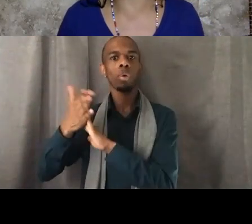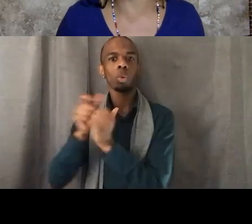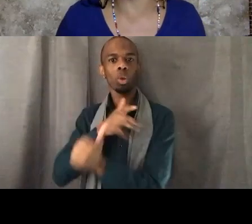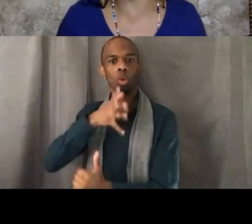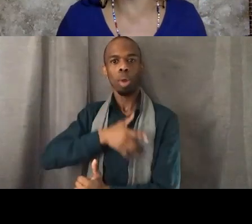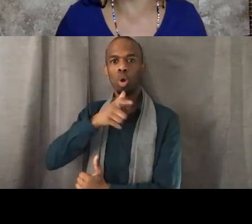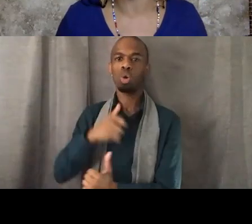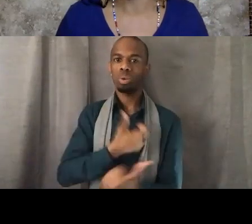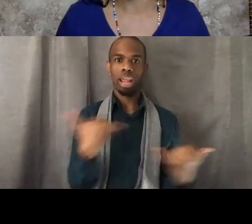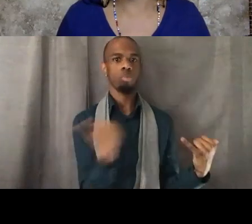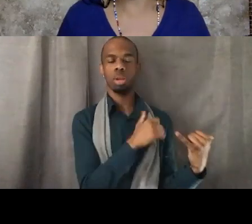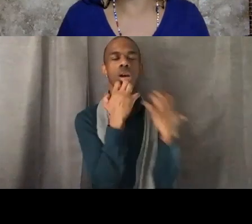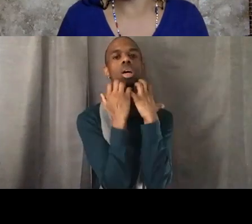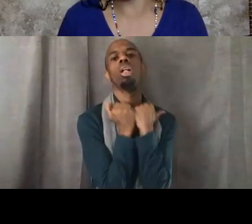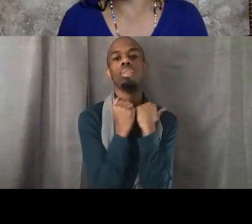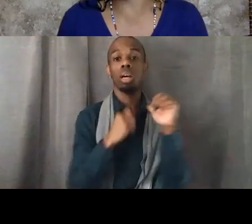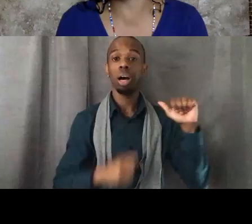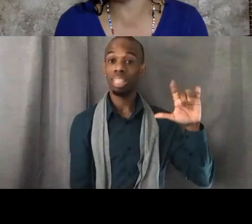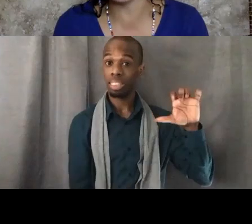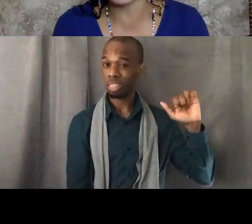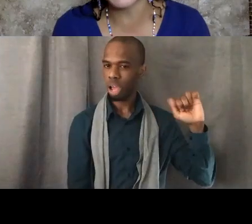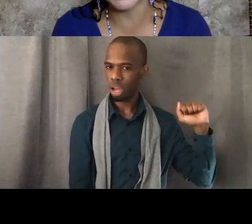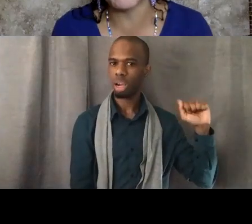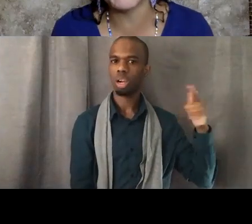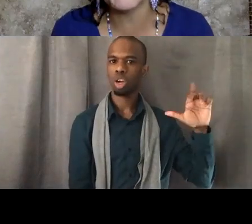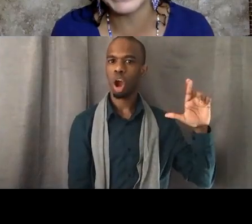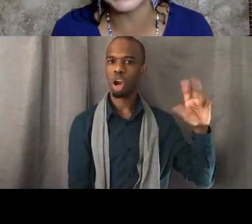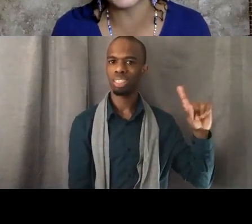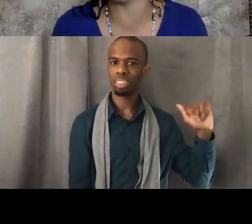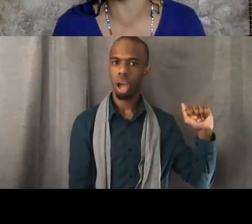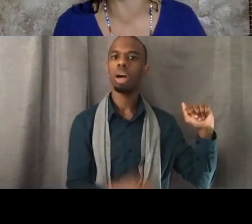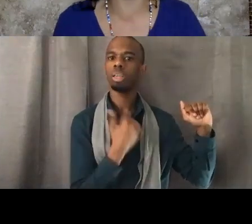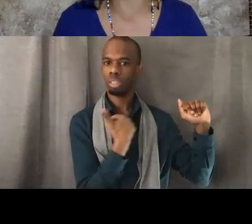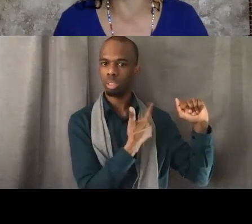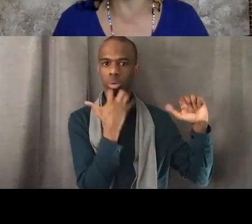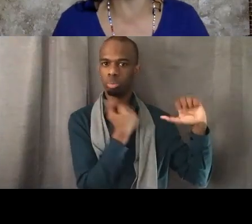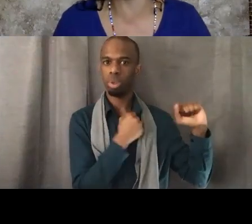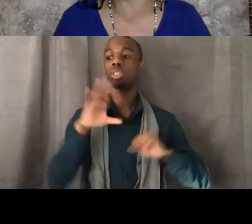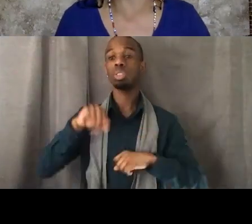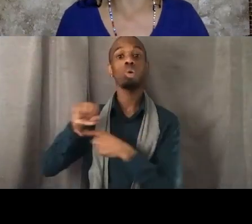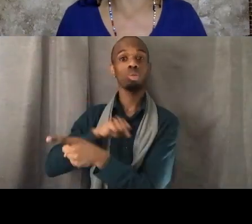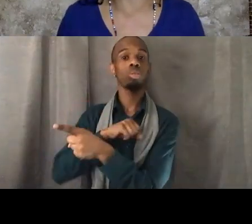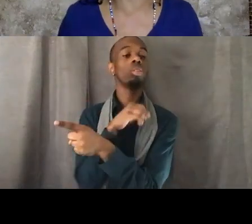Alicia Garza about how to build a Movement, Not a Moment. I didn't know Opal Tometi either yet